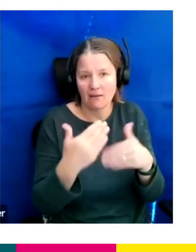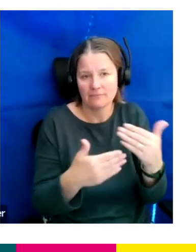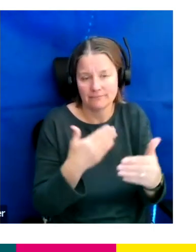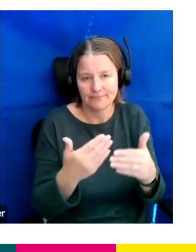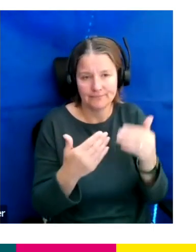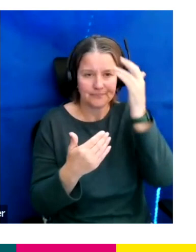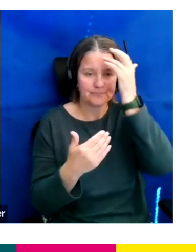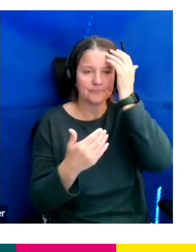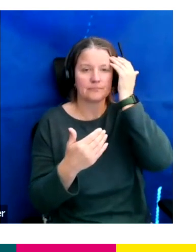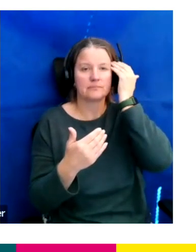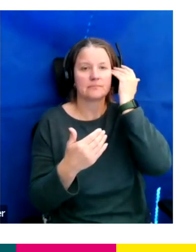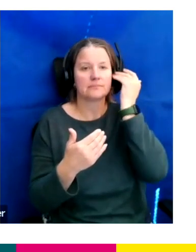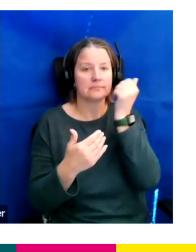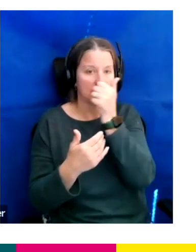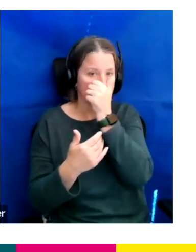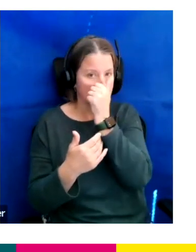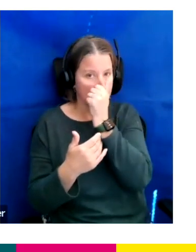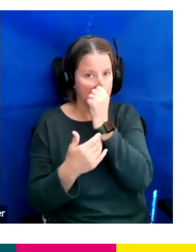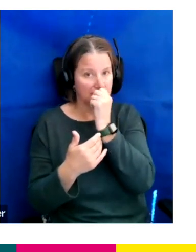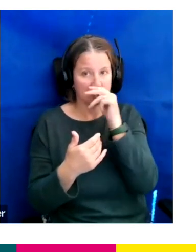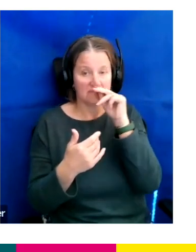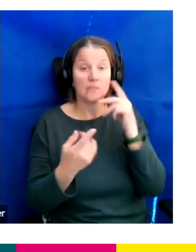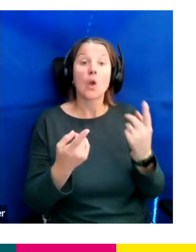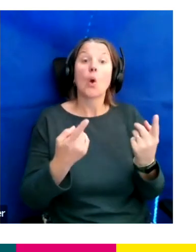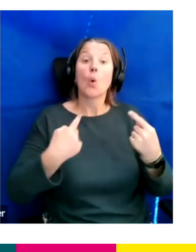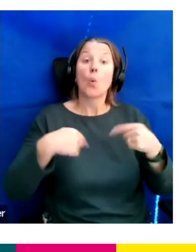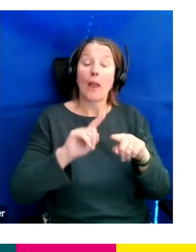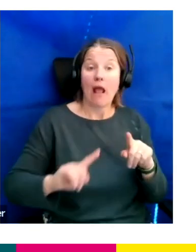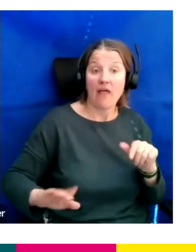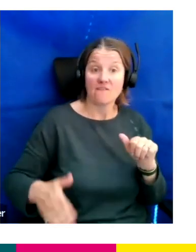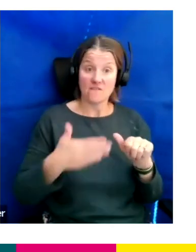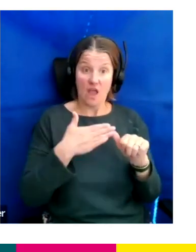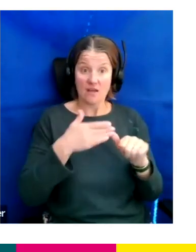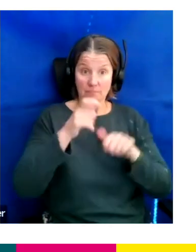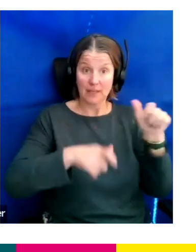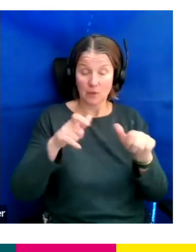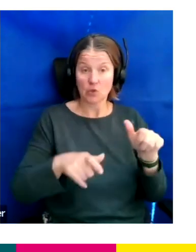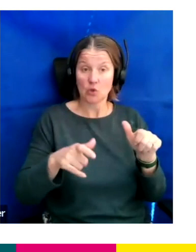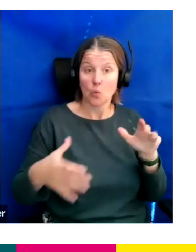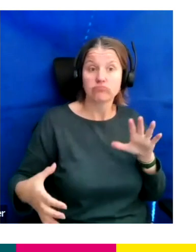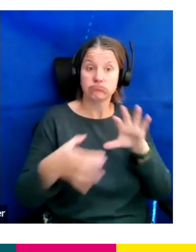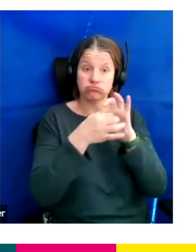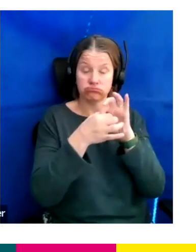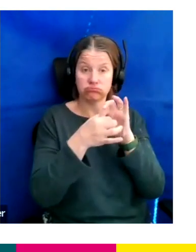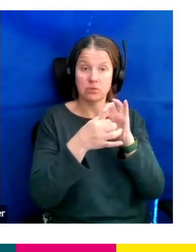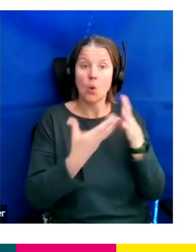We are the sort of first point of contact for all live job opportunities within Lifted.